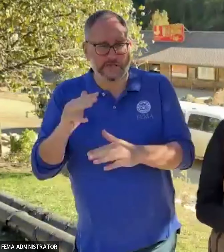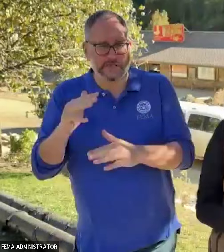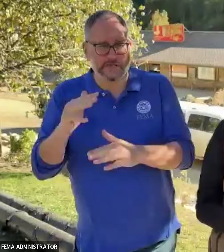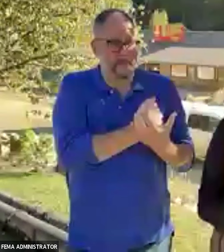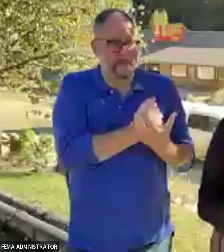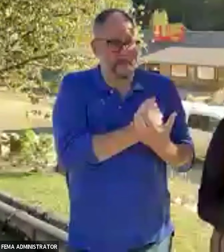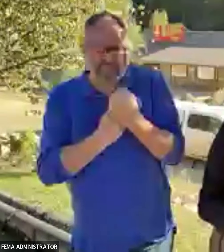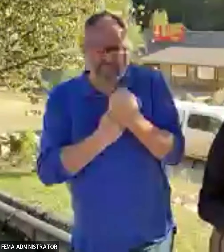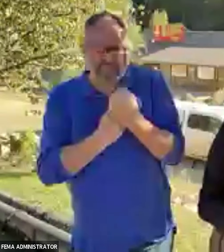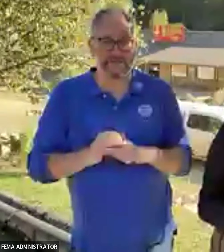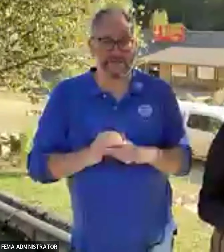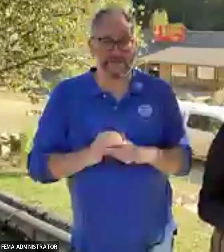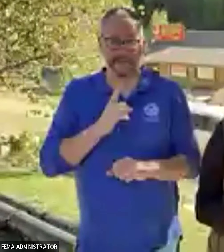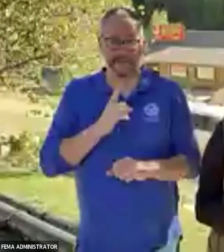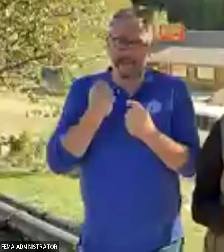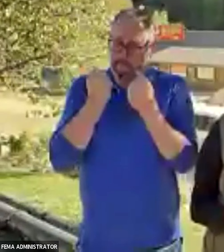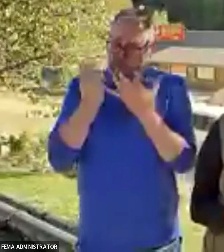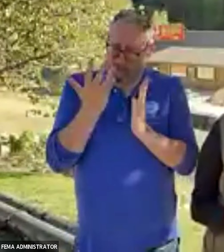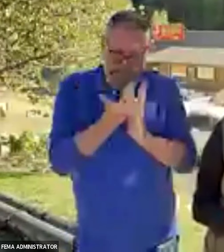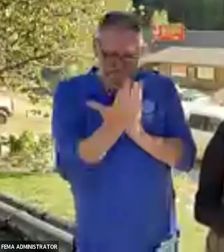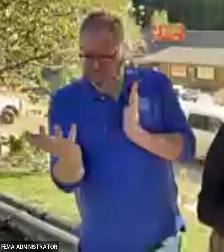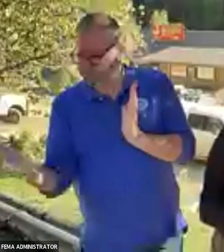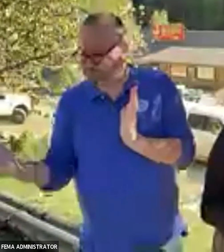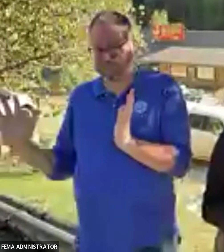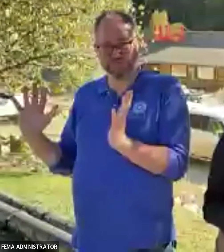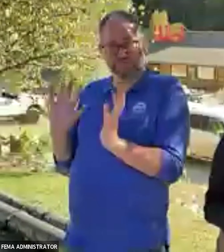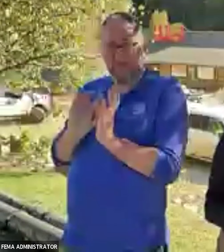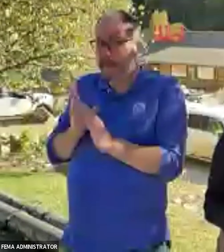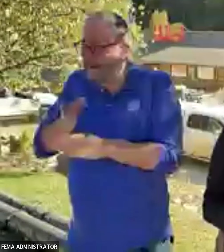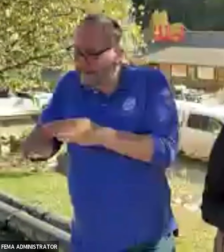but there were also dozens of volunteers, neighbors, family and friends.